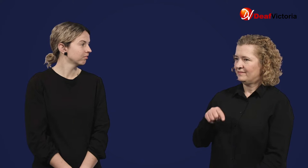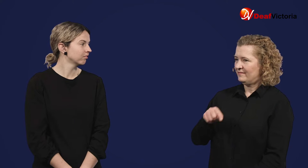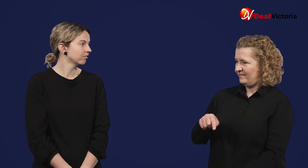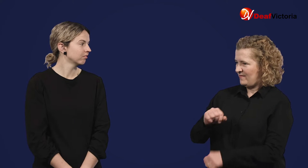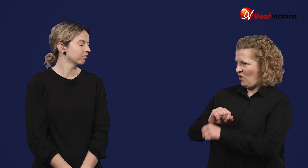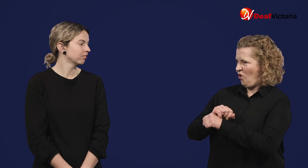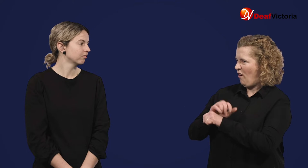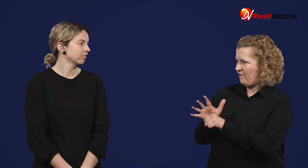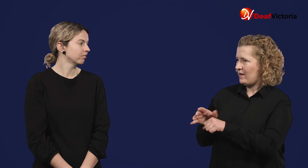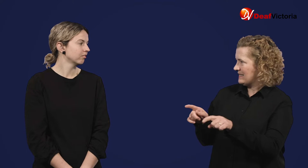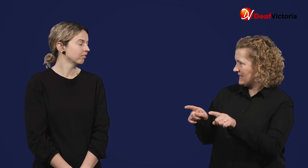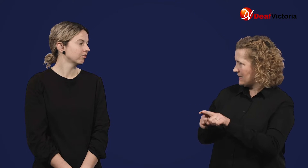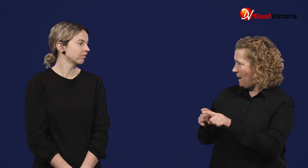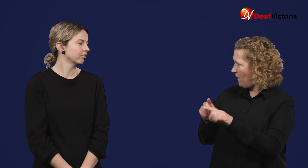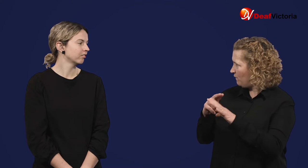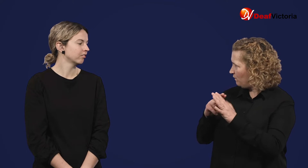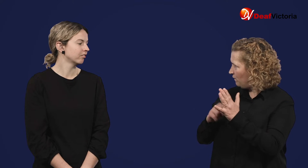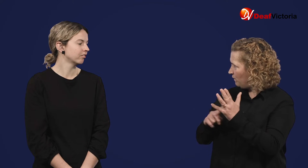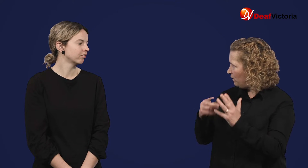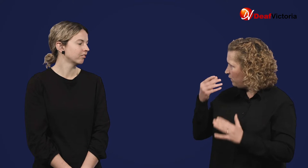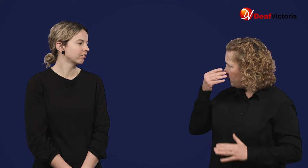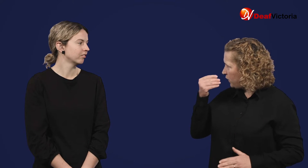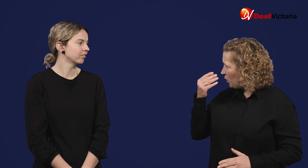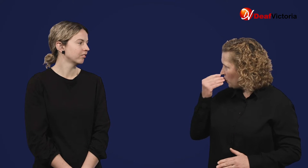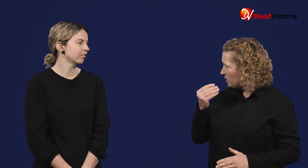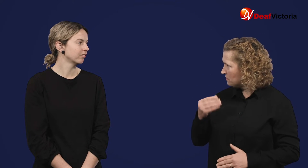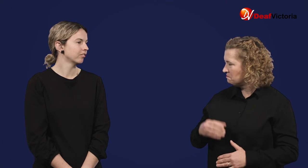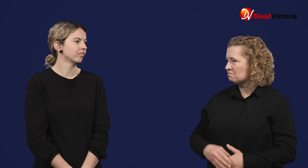is COVID-19 the same as the flu ?